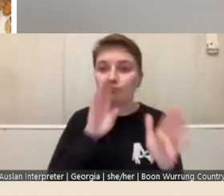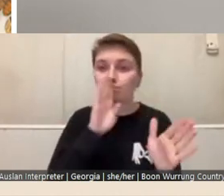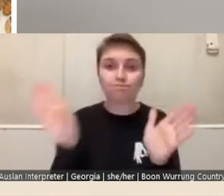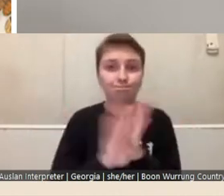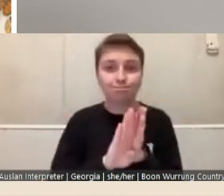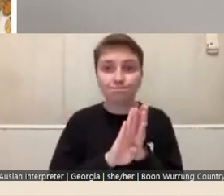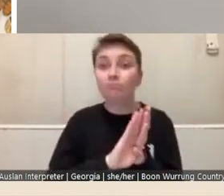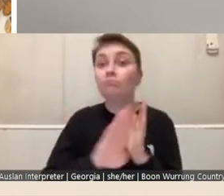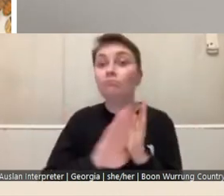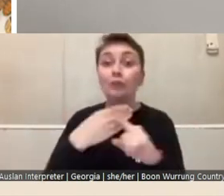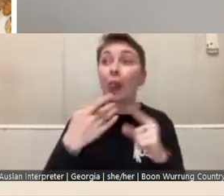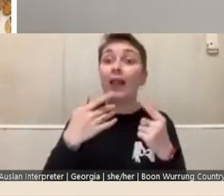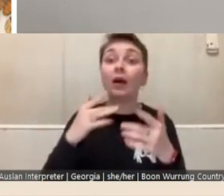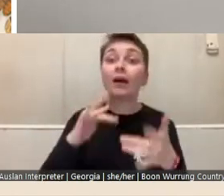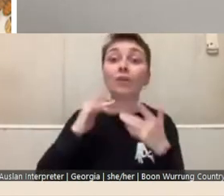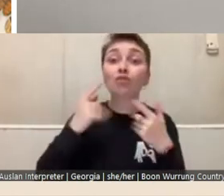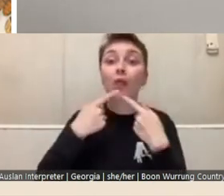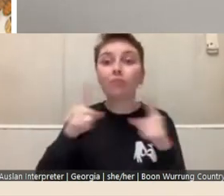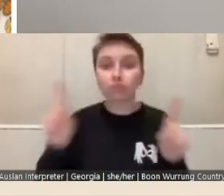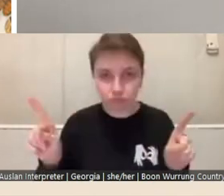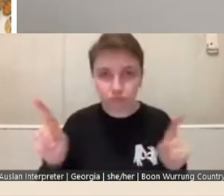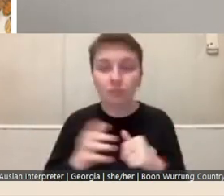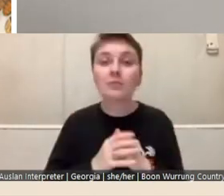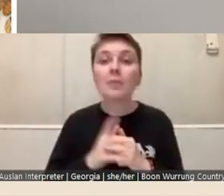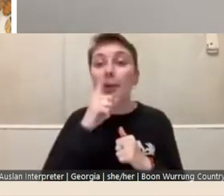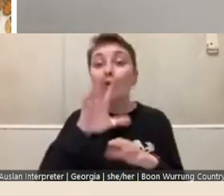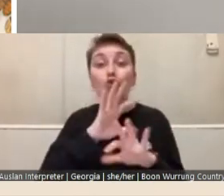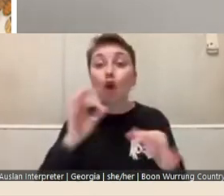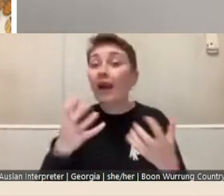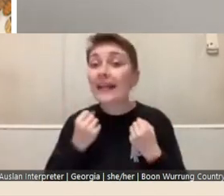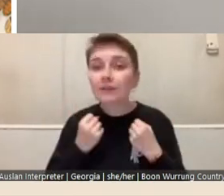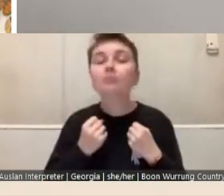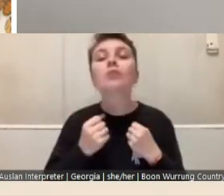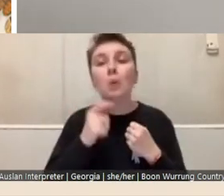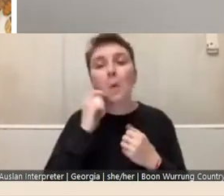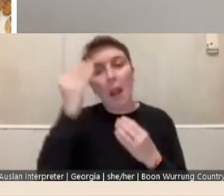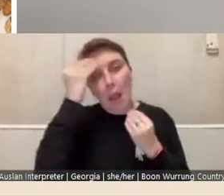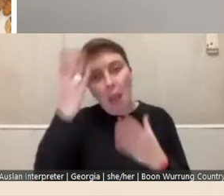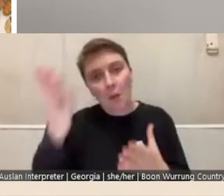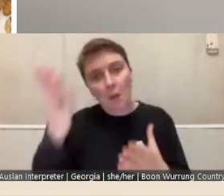applicants will also be informed shortly after we've notified the successful applicants.